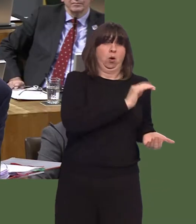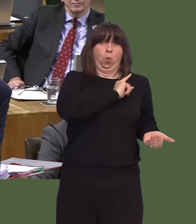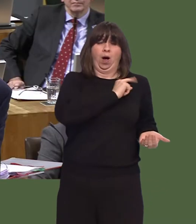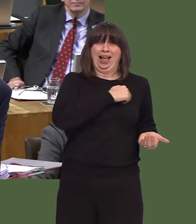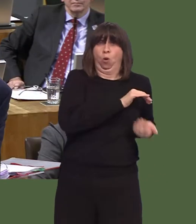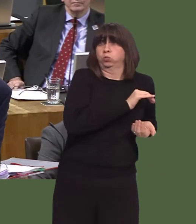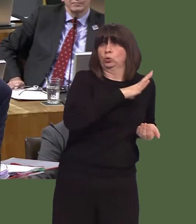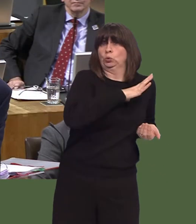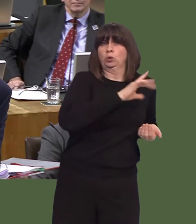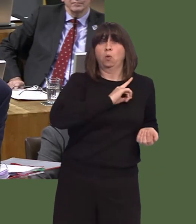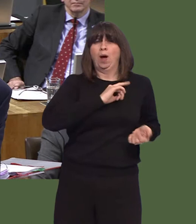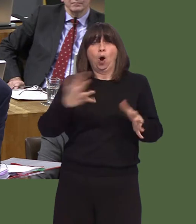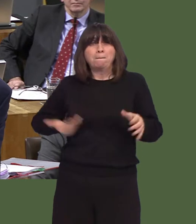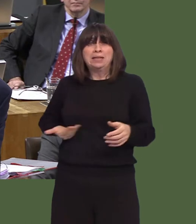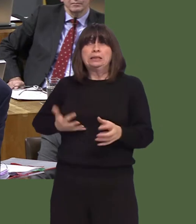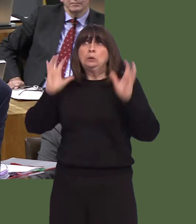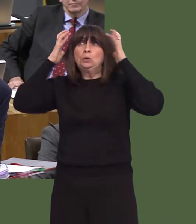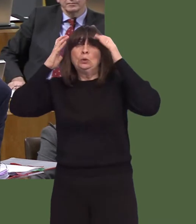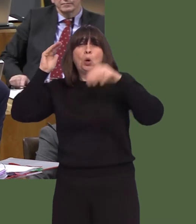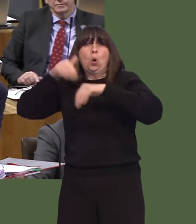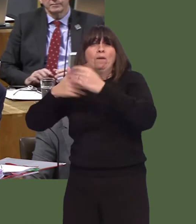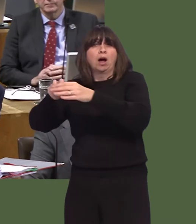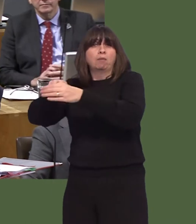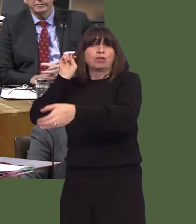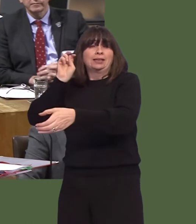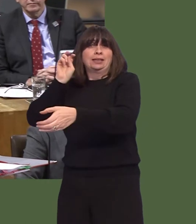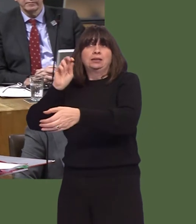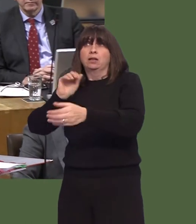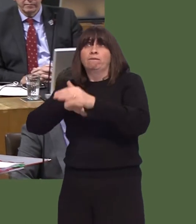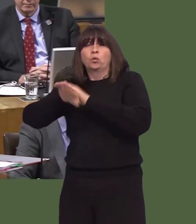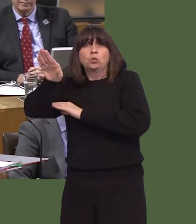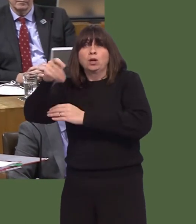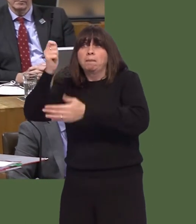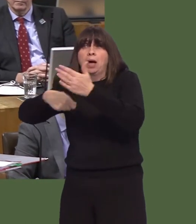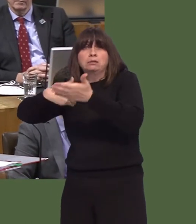They're worried about the nature of the trading relationship with Europe; that's their major market, and why should it not be?